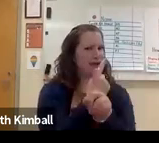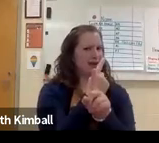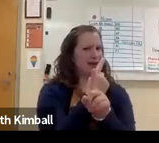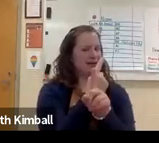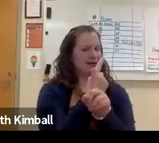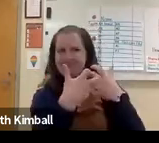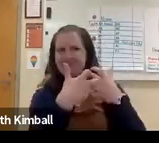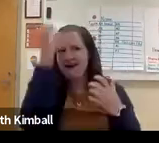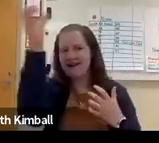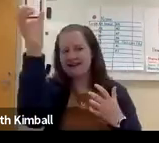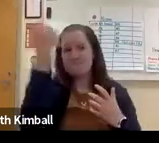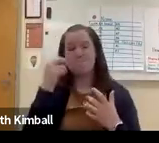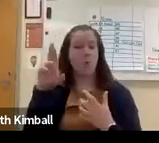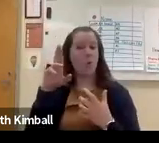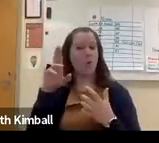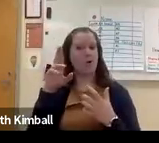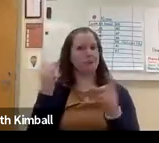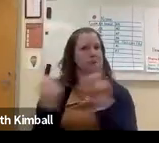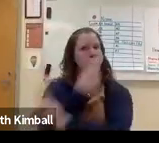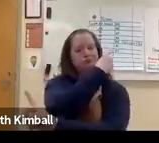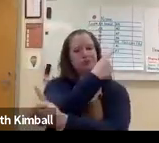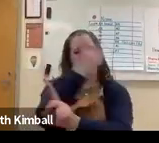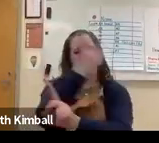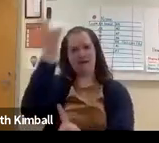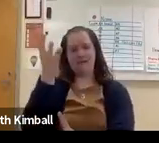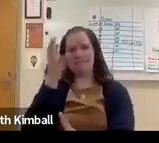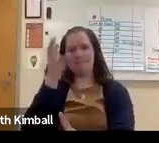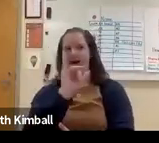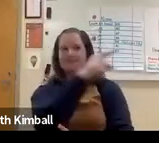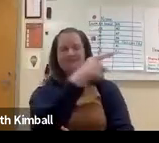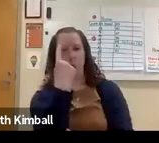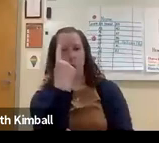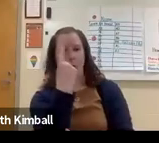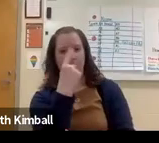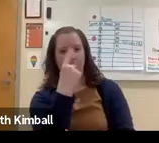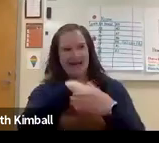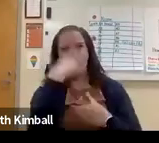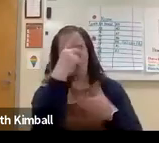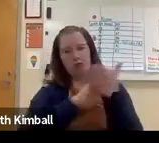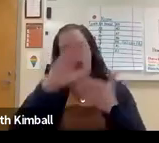They're not standardized yet, so they don't always fit the concept.